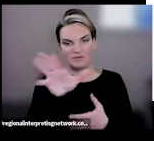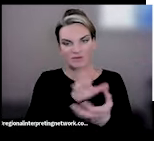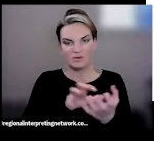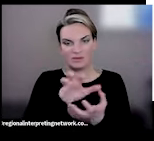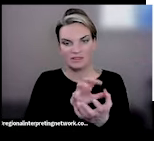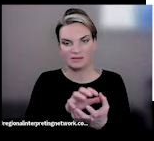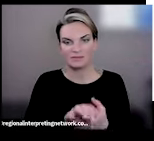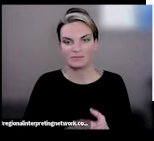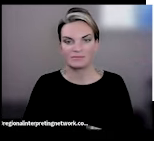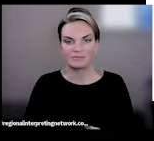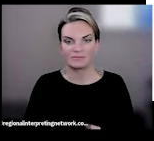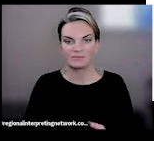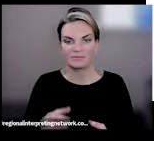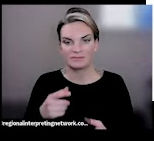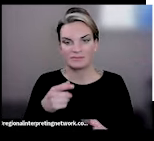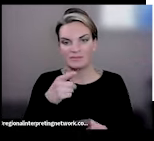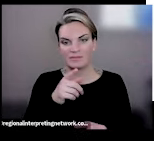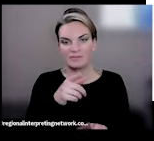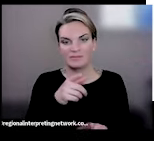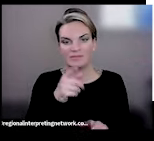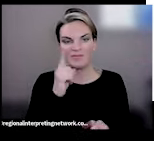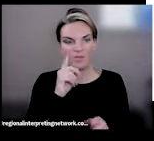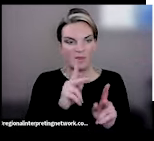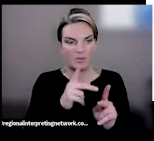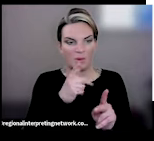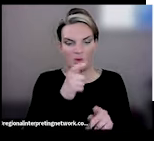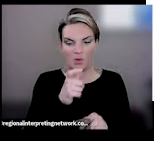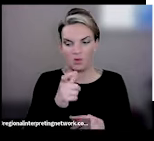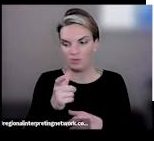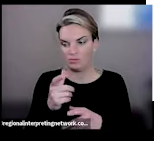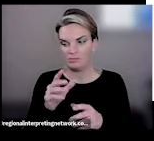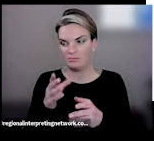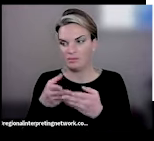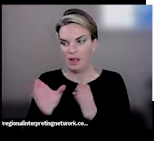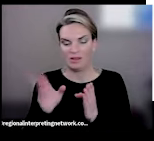even sometimes people who work within these various organizations, these various departments